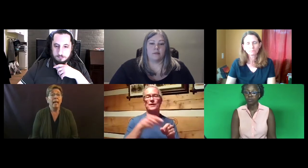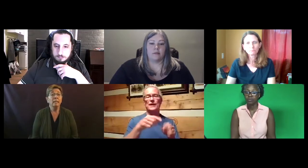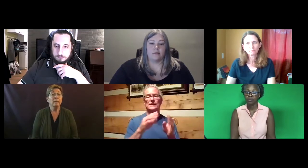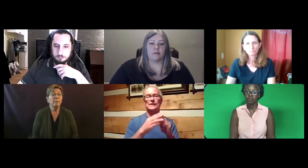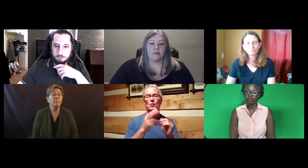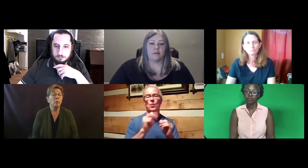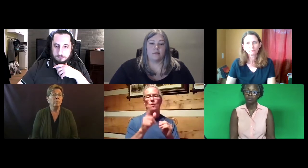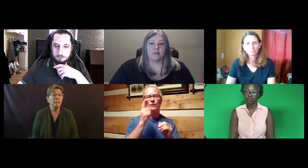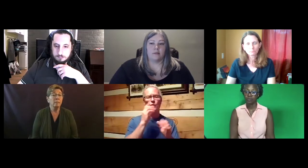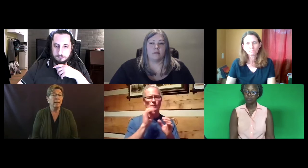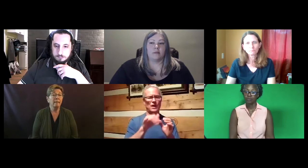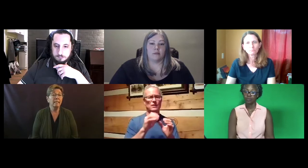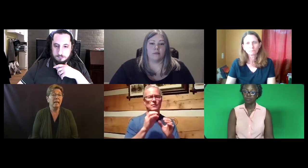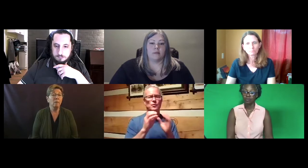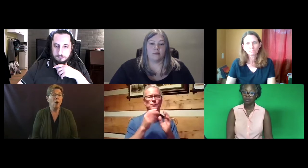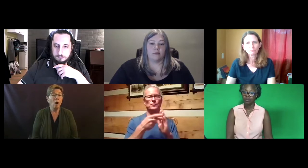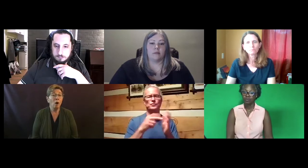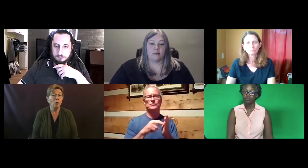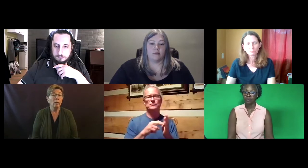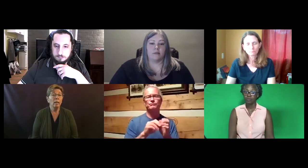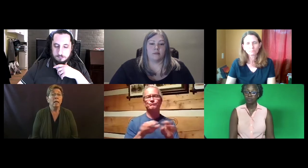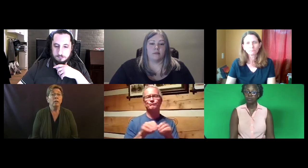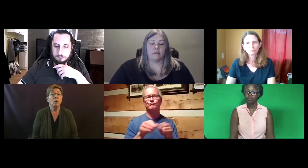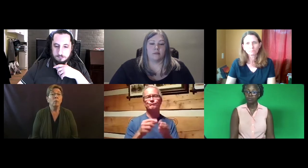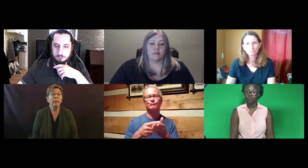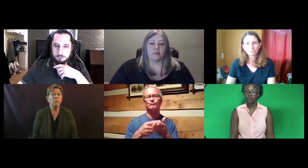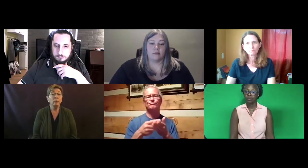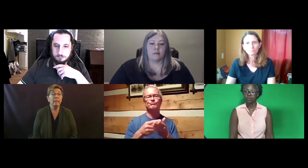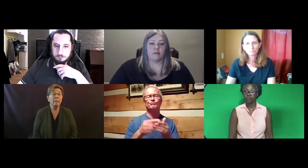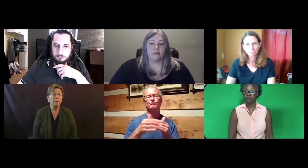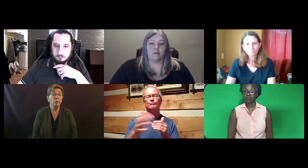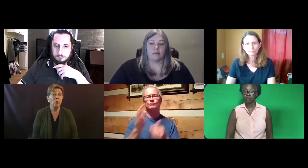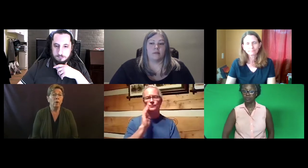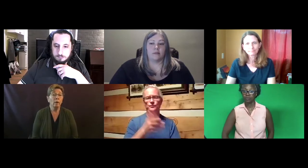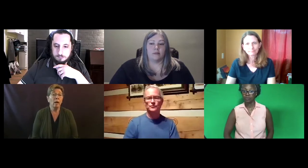And the people who are participating in this town hall, you know, we will keep your contact